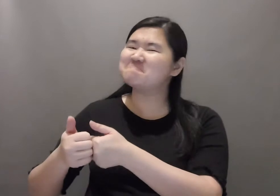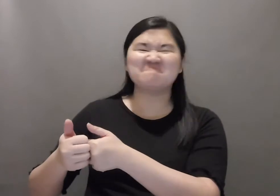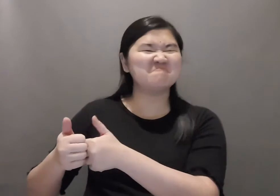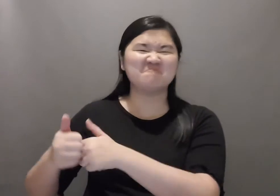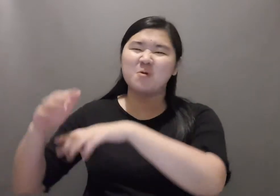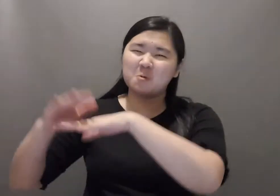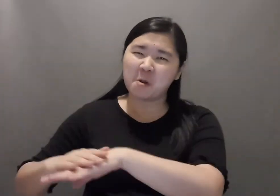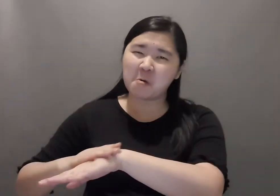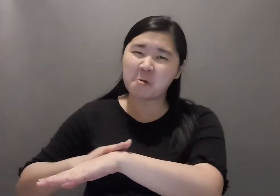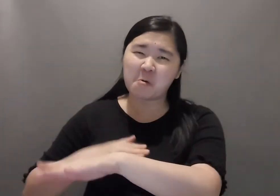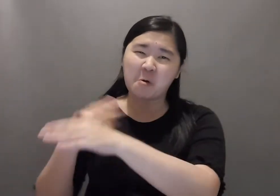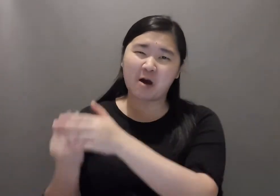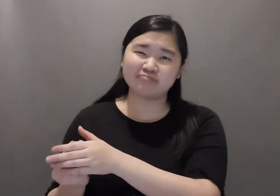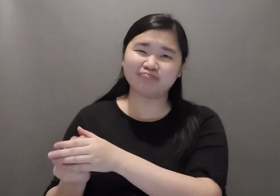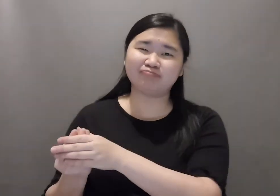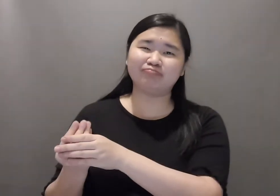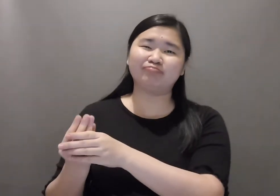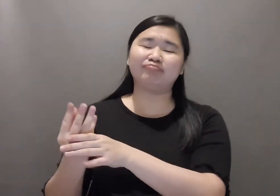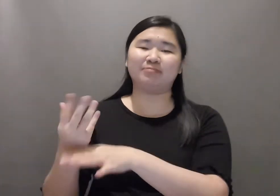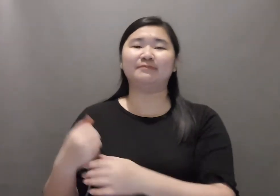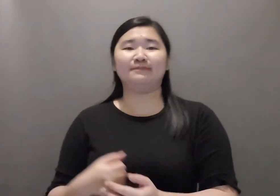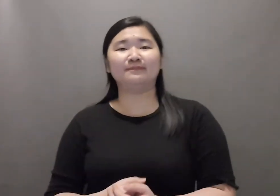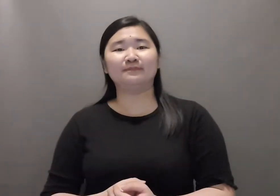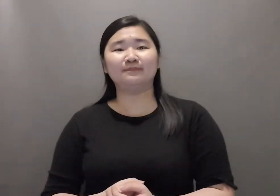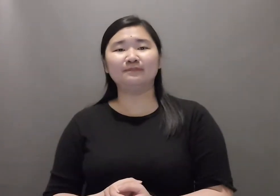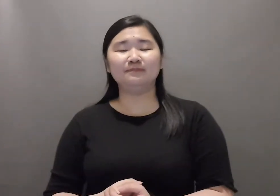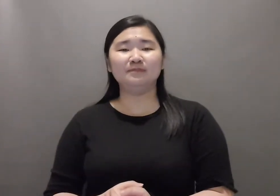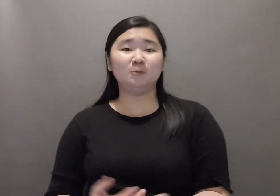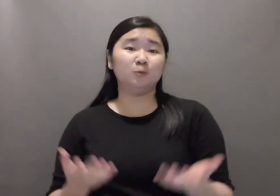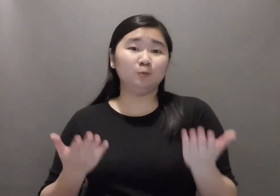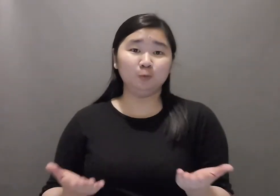The language development can actually be delayed and slow down.